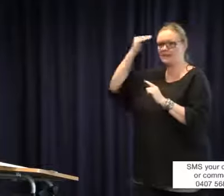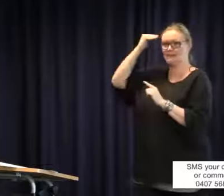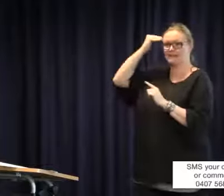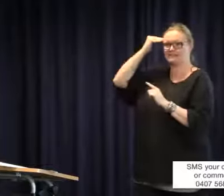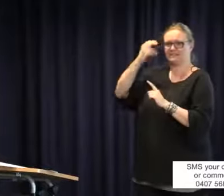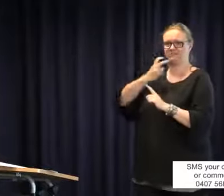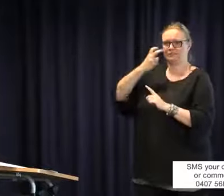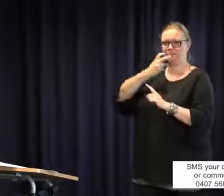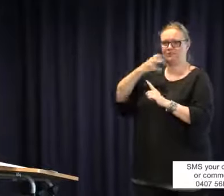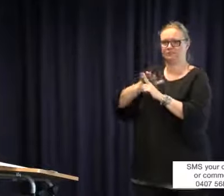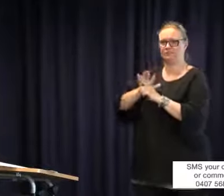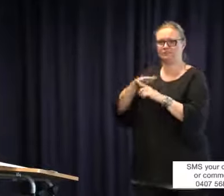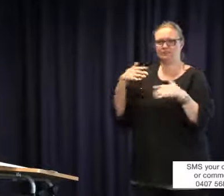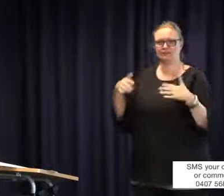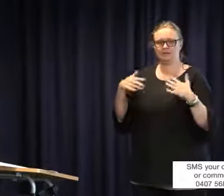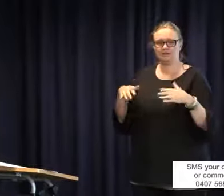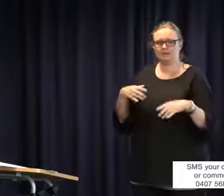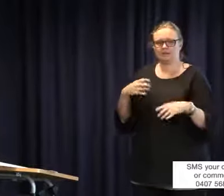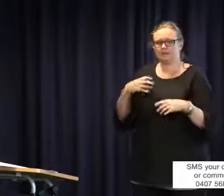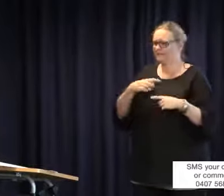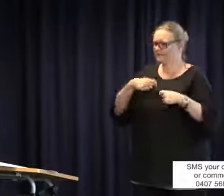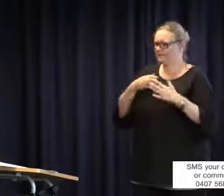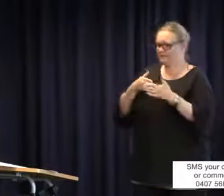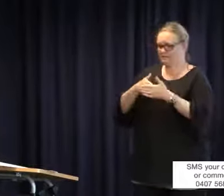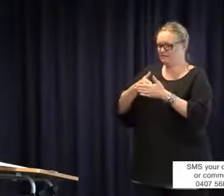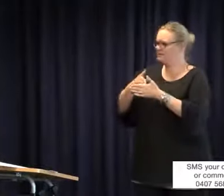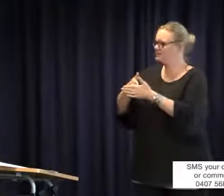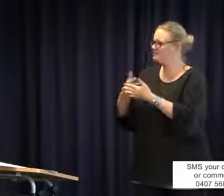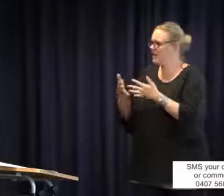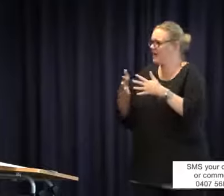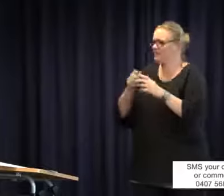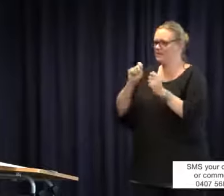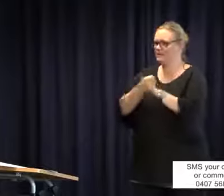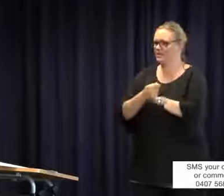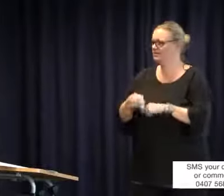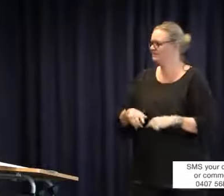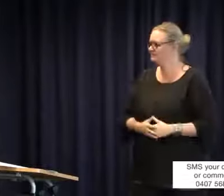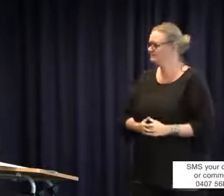is the extent of it. The mentality, the approach within that particular school, there are just